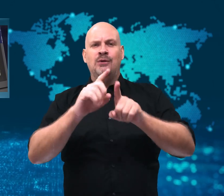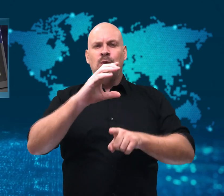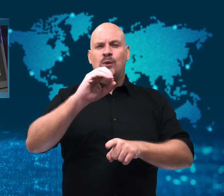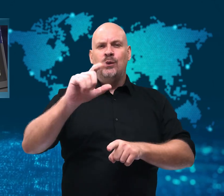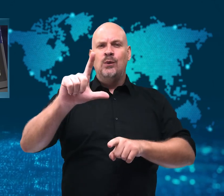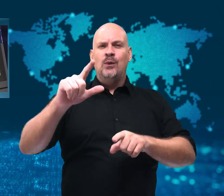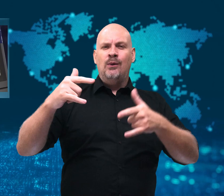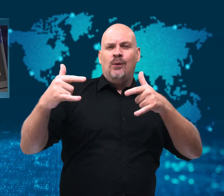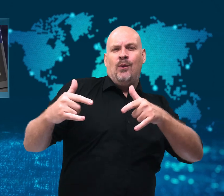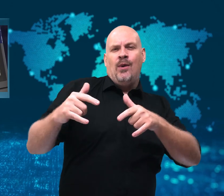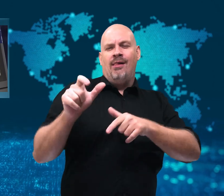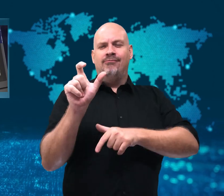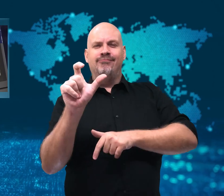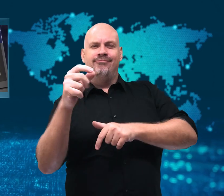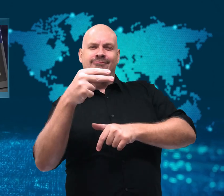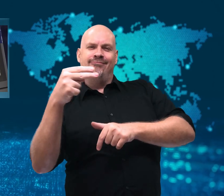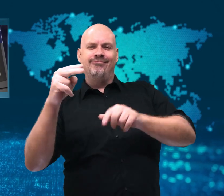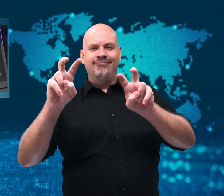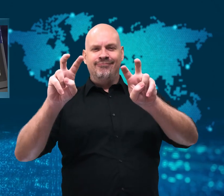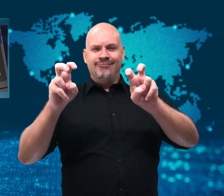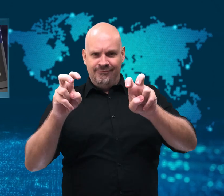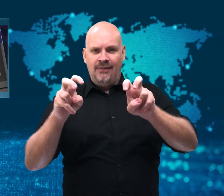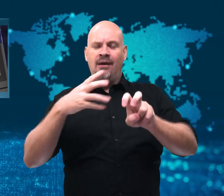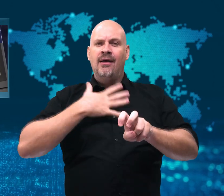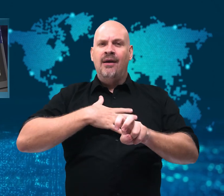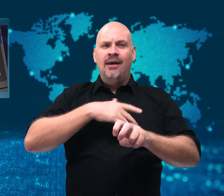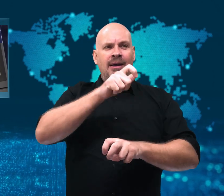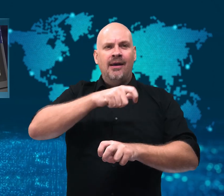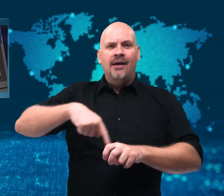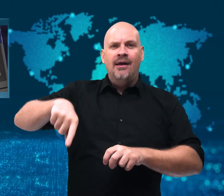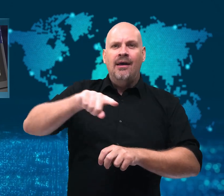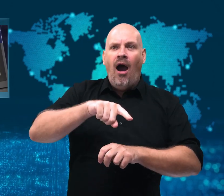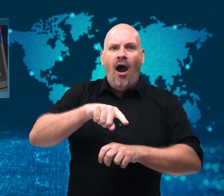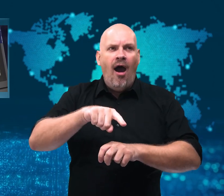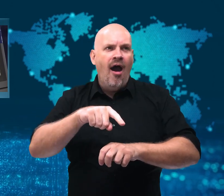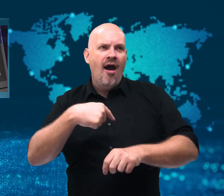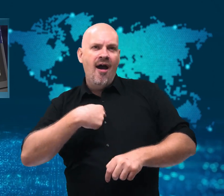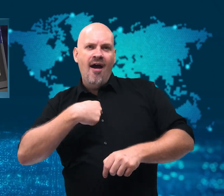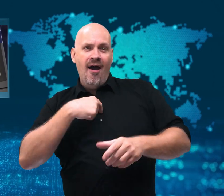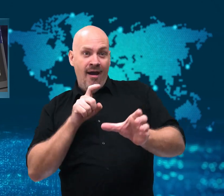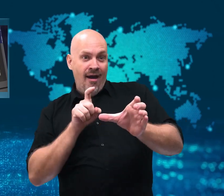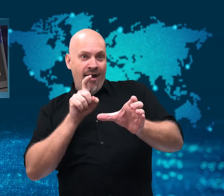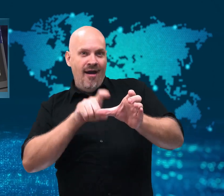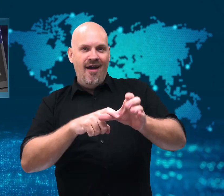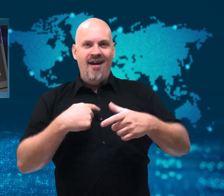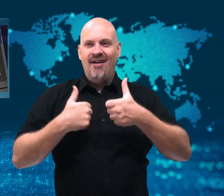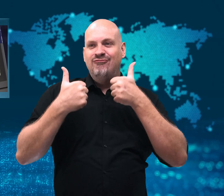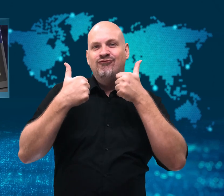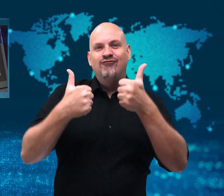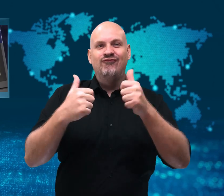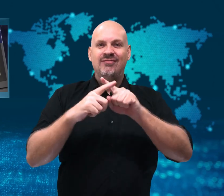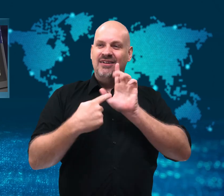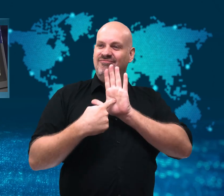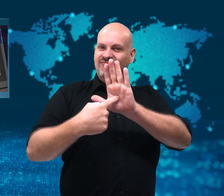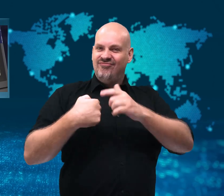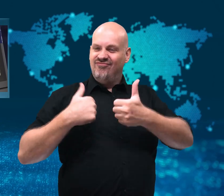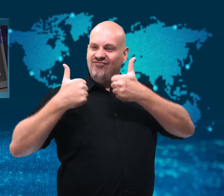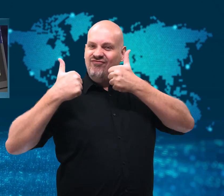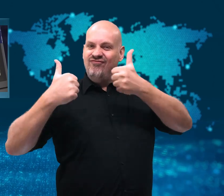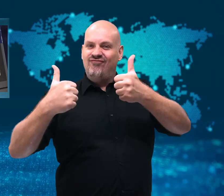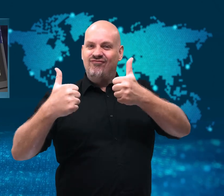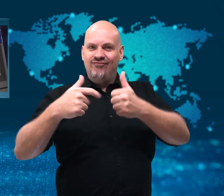Though Bitcoin is increasingly popular among many investors